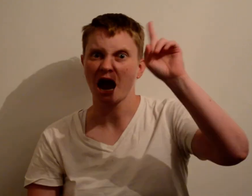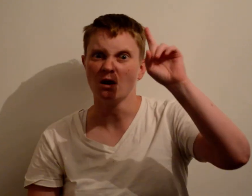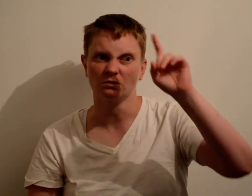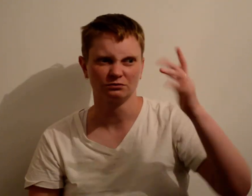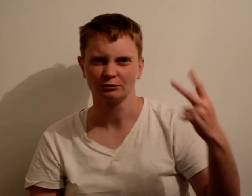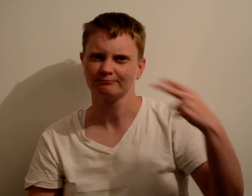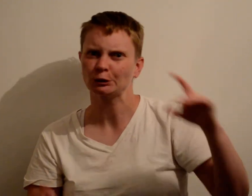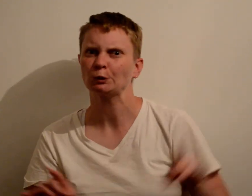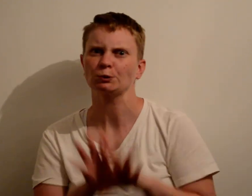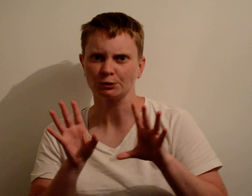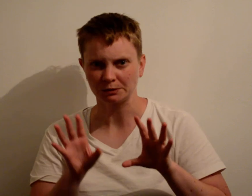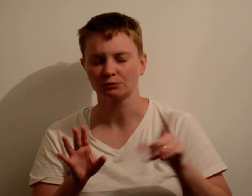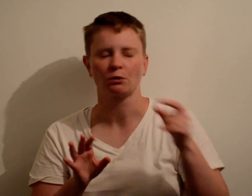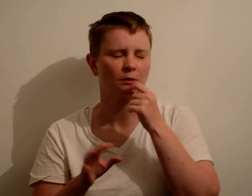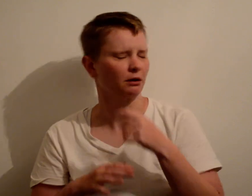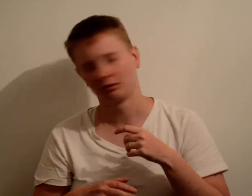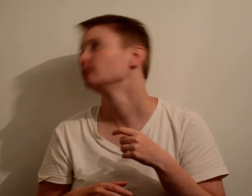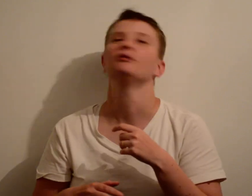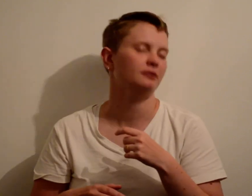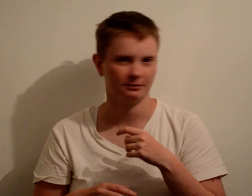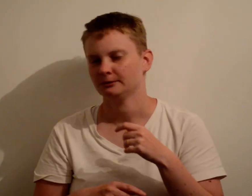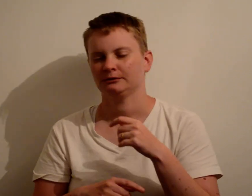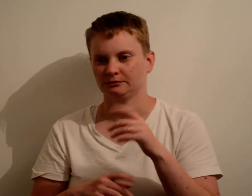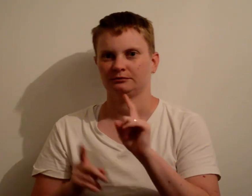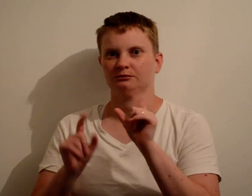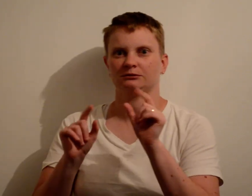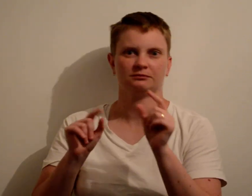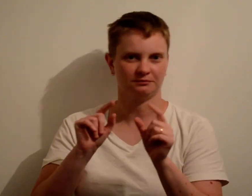They are used to what they know me so seeing the new identity is quite overwhelming for them.